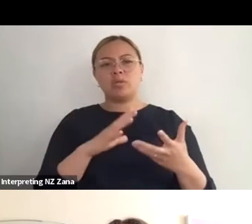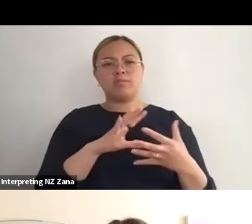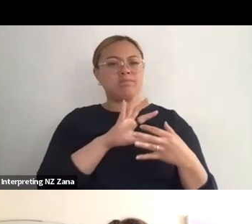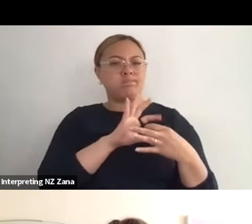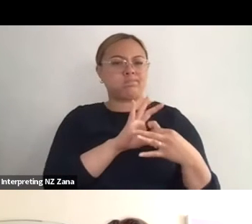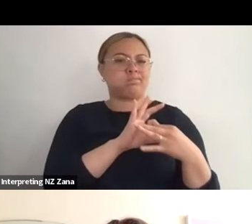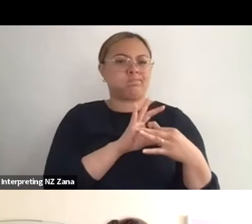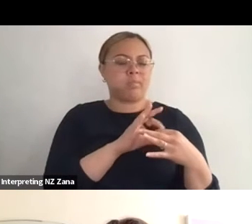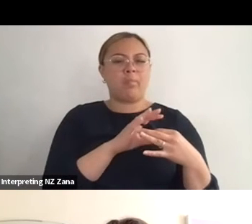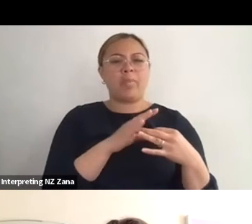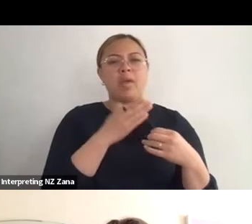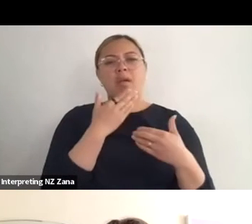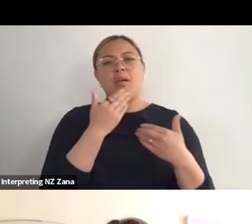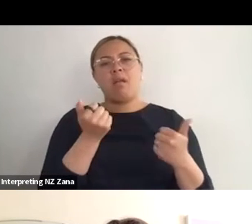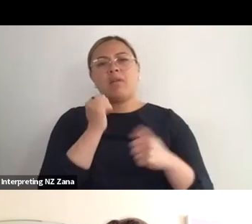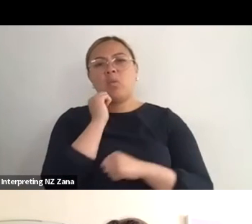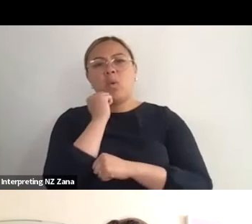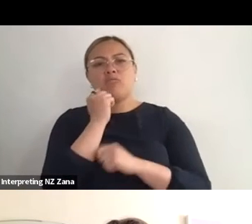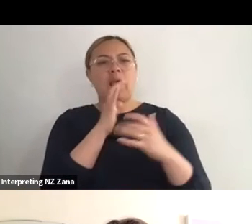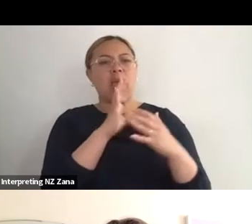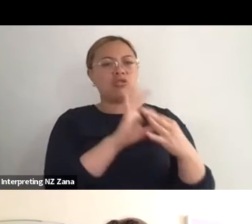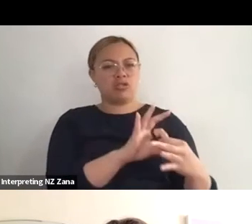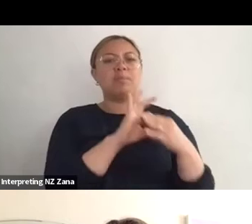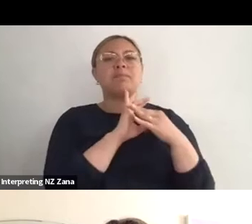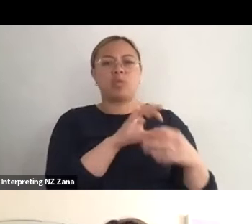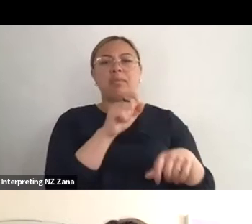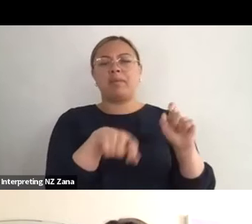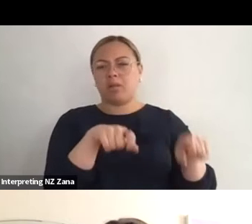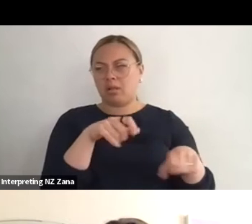I think yeah, in terms of that like, I feel I'm nurtured by